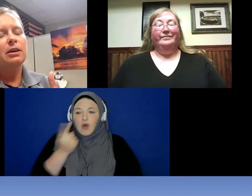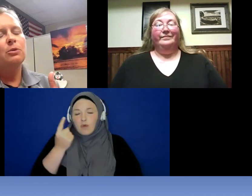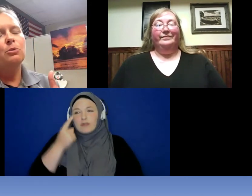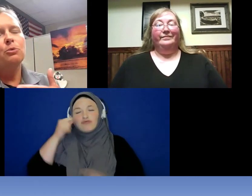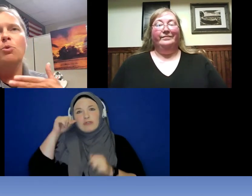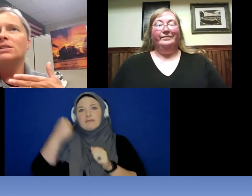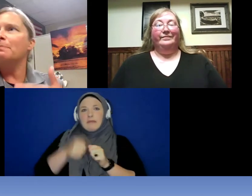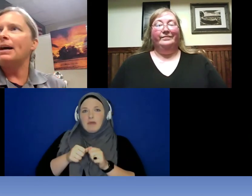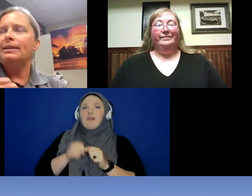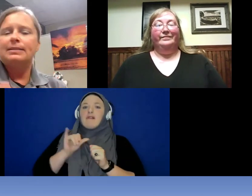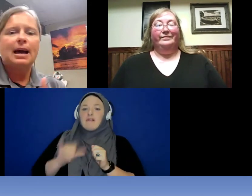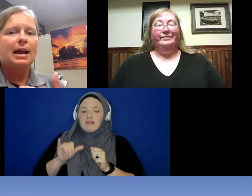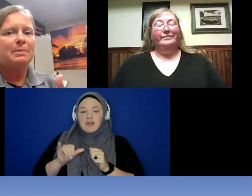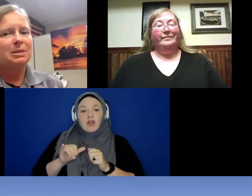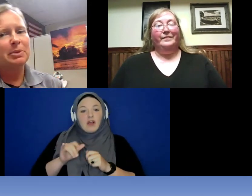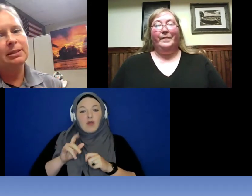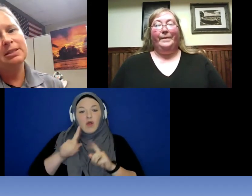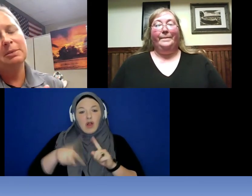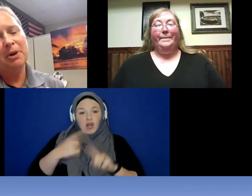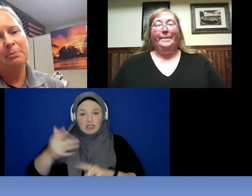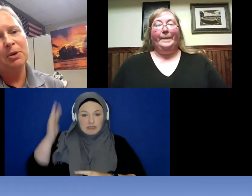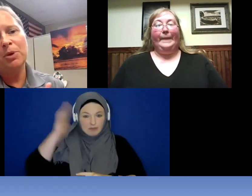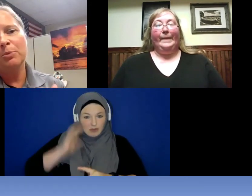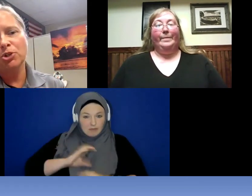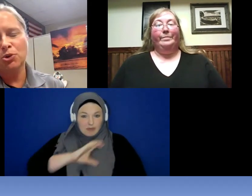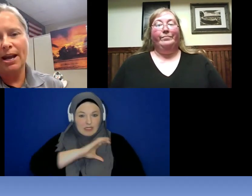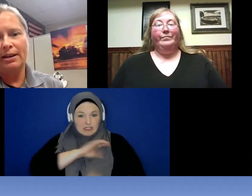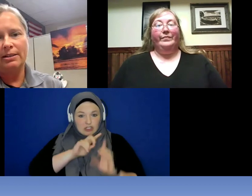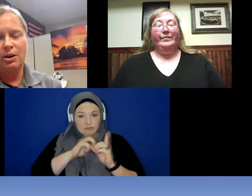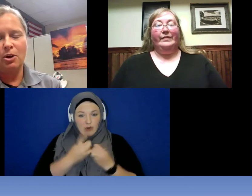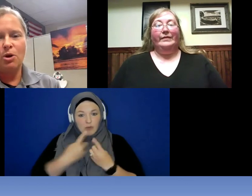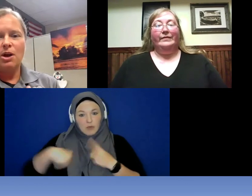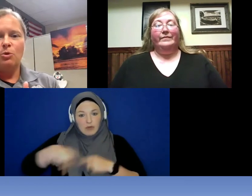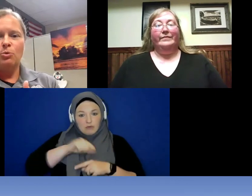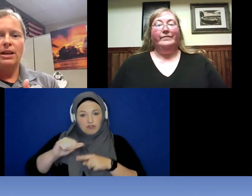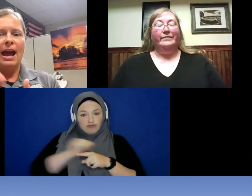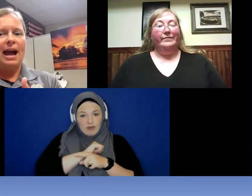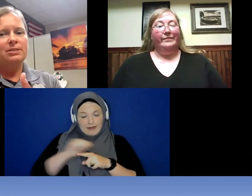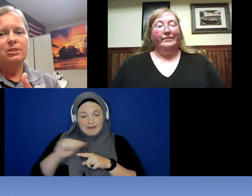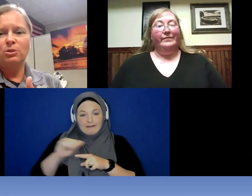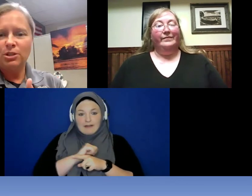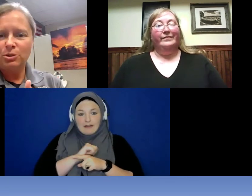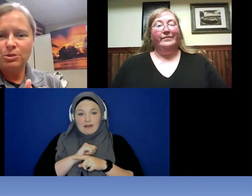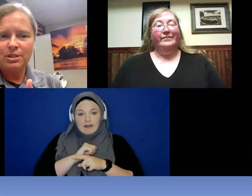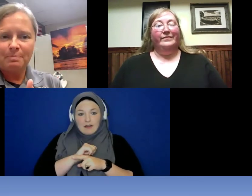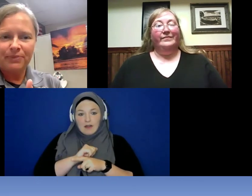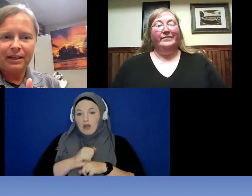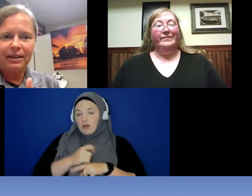know, once upon a time as a police department we were trained you know, we ask you to do something,